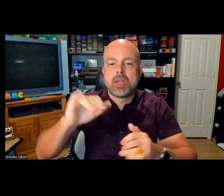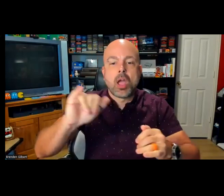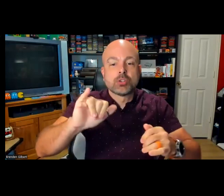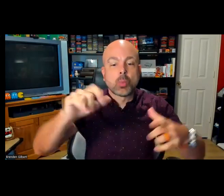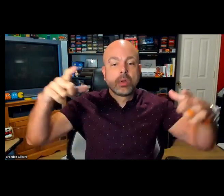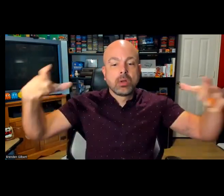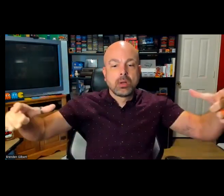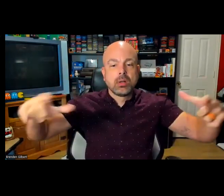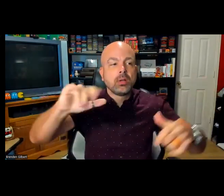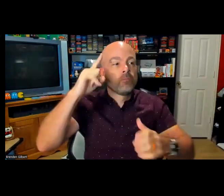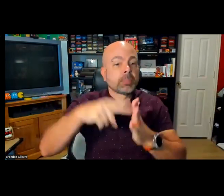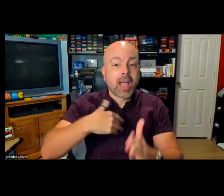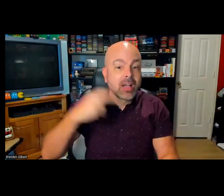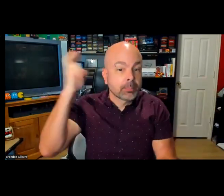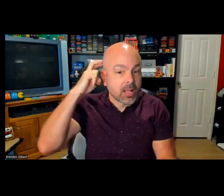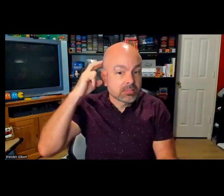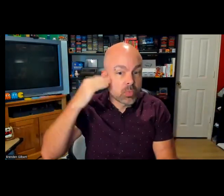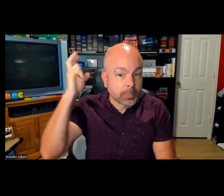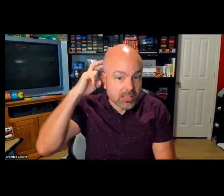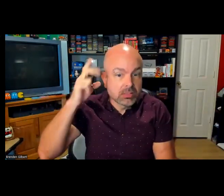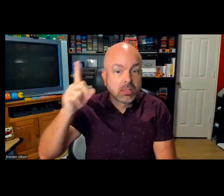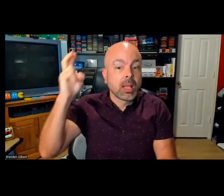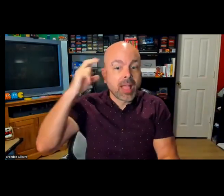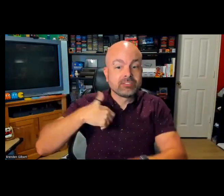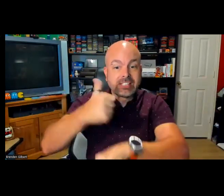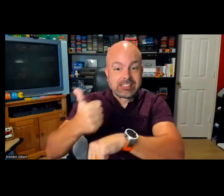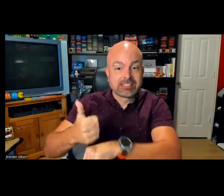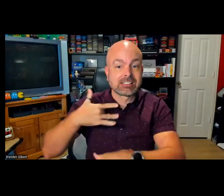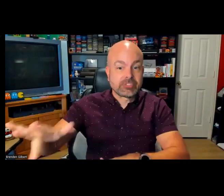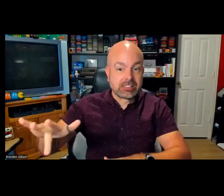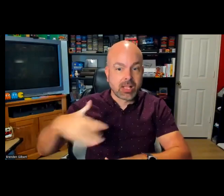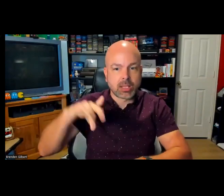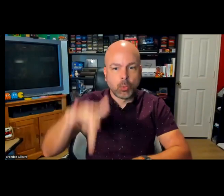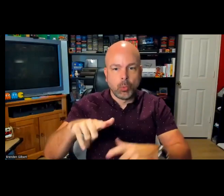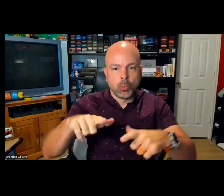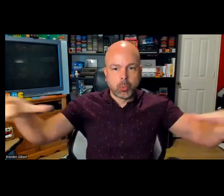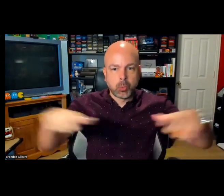experience. I have a cochlear implant, so there are